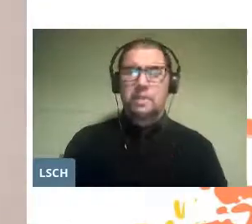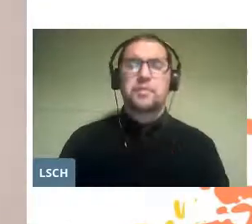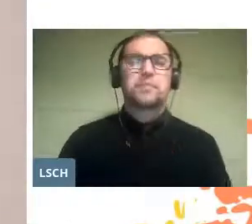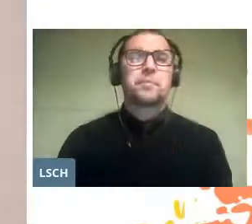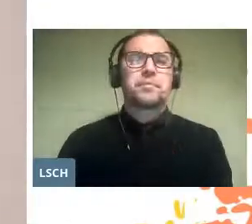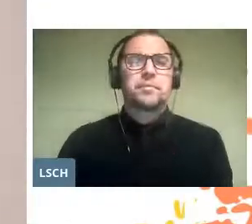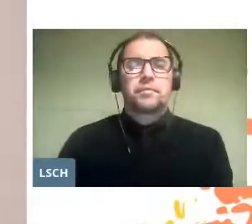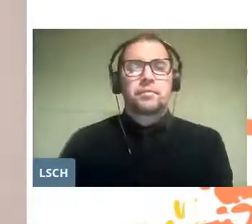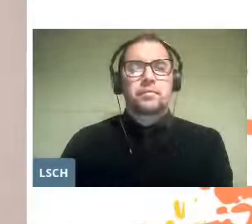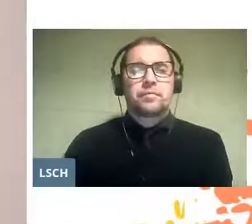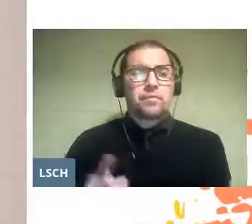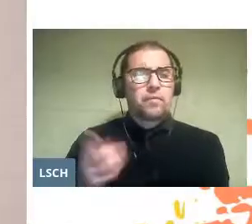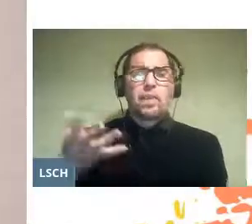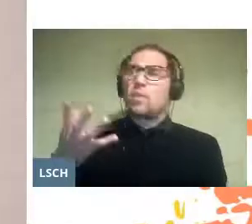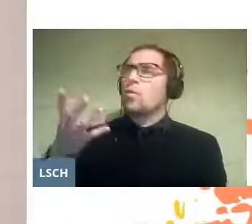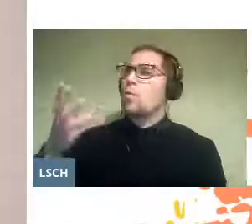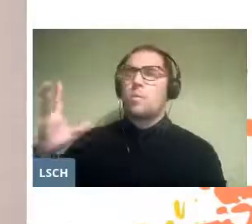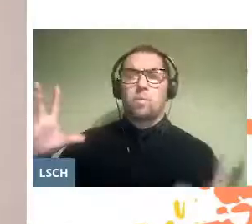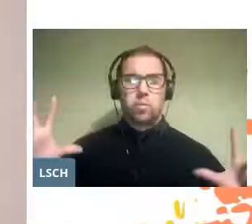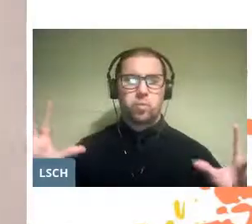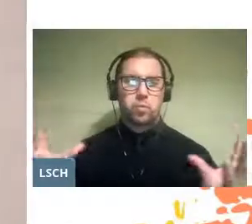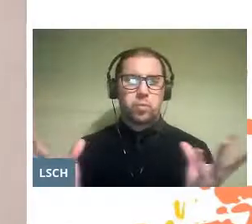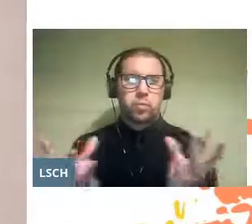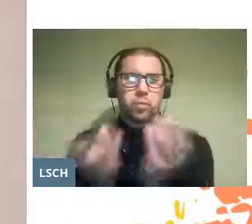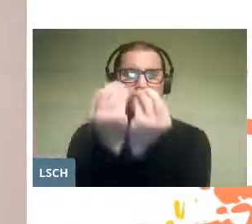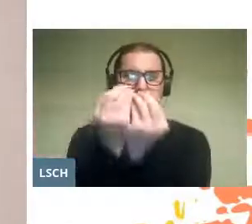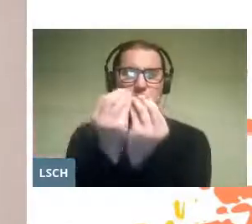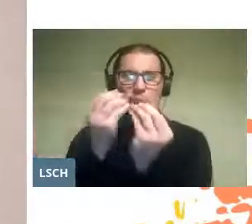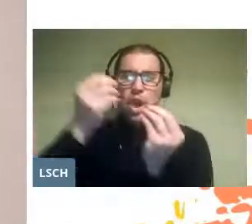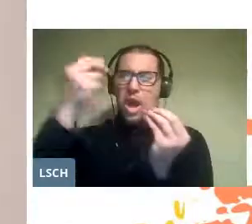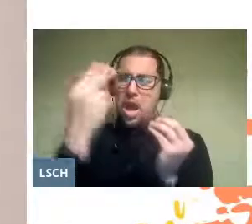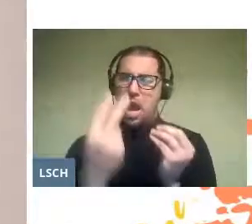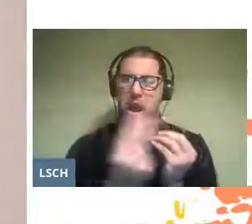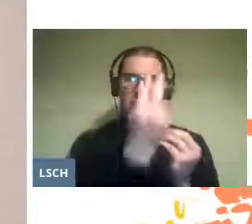It is a formidable melting pot that brings together all the arts: